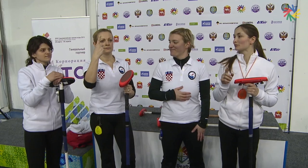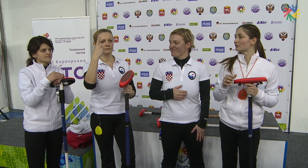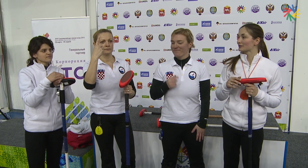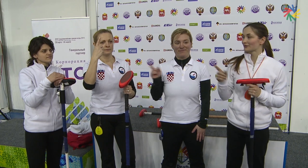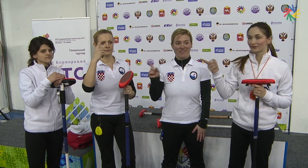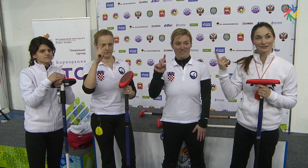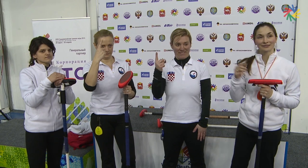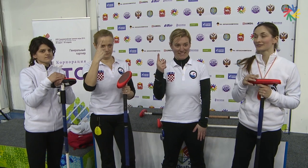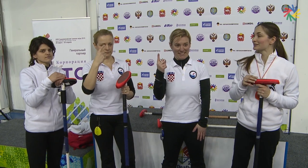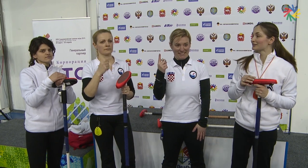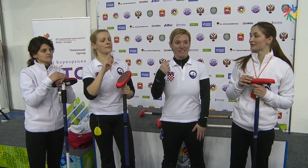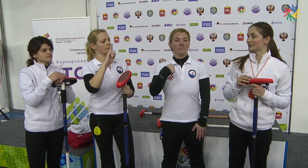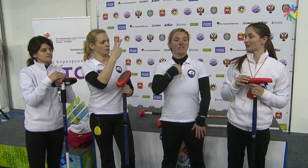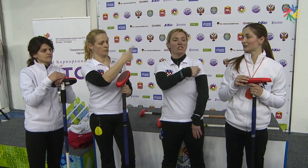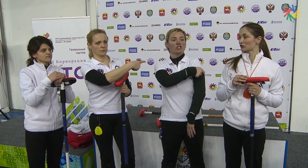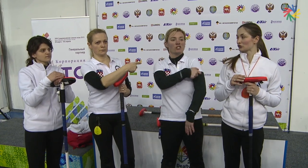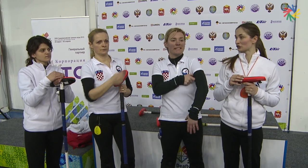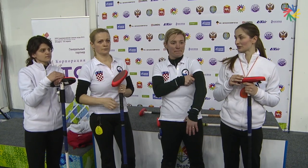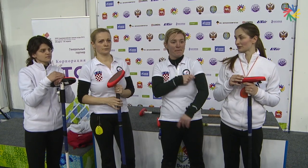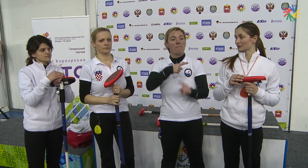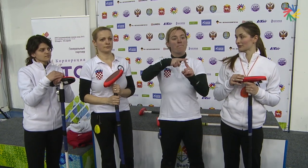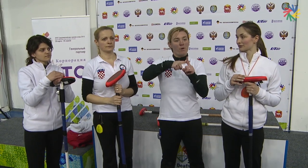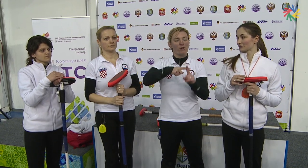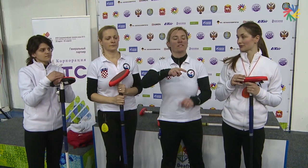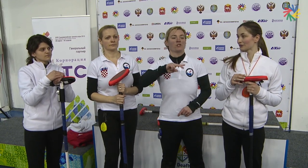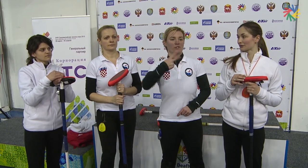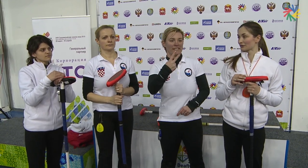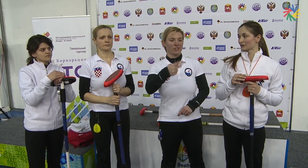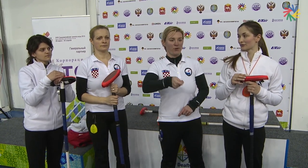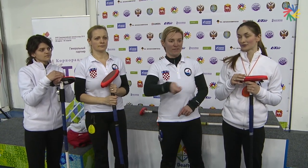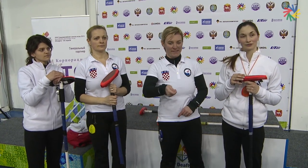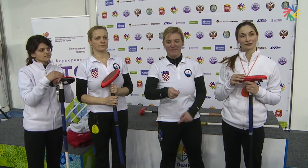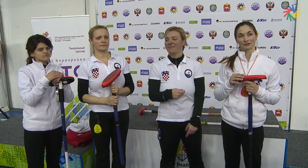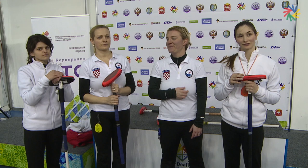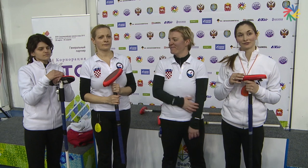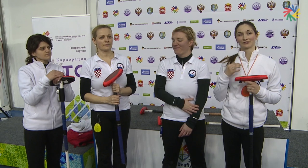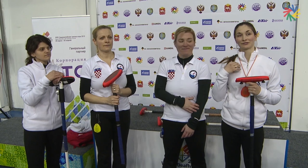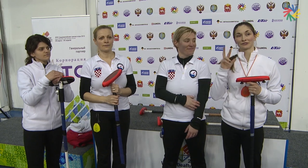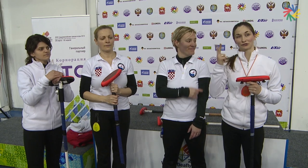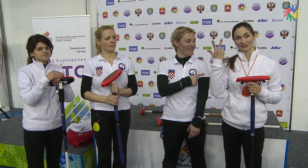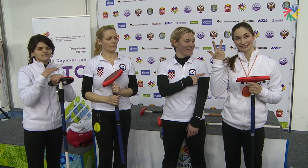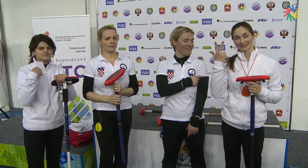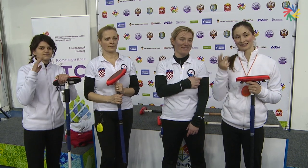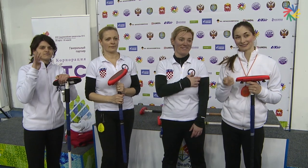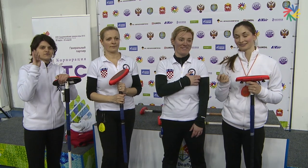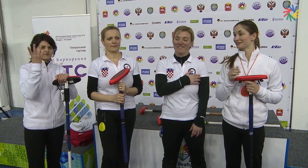I'm the first. I'm the captain of the team and the second person. I'm the third.